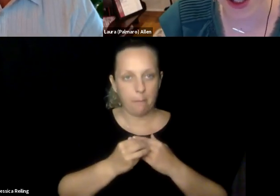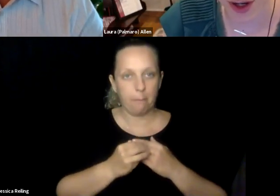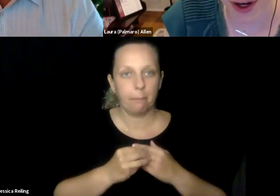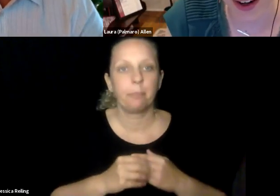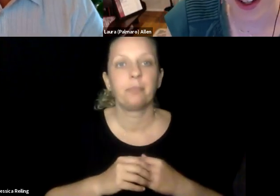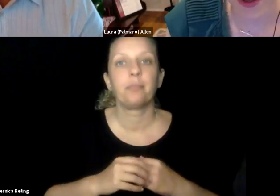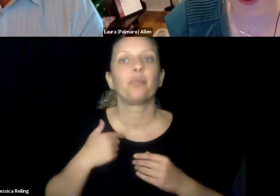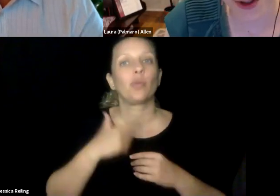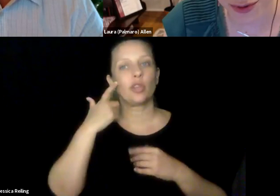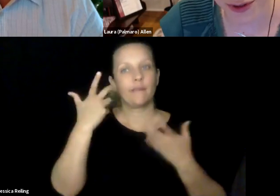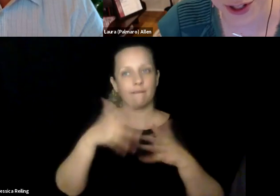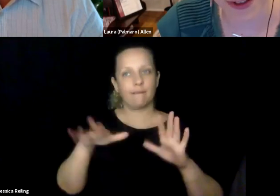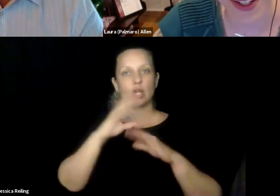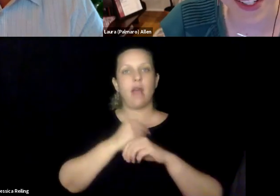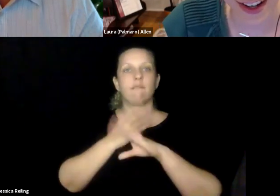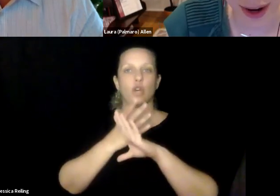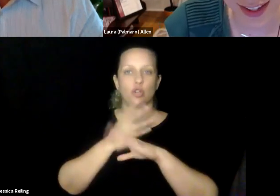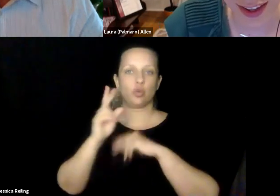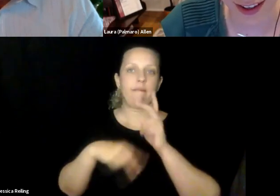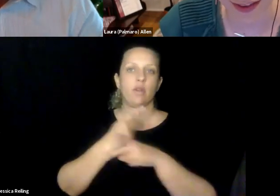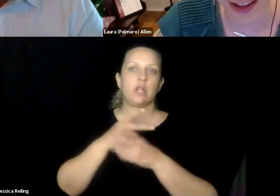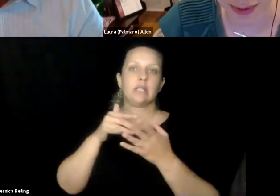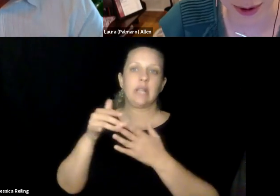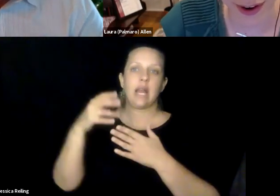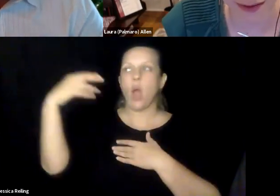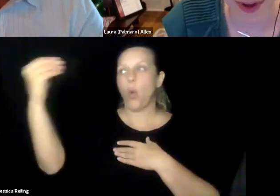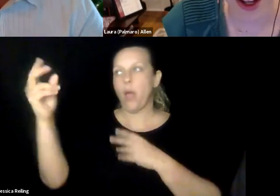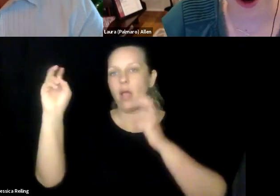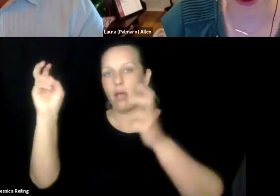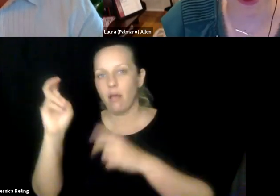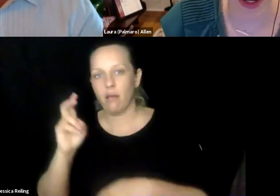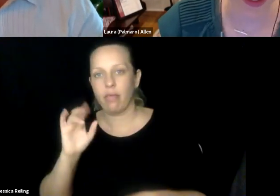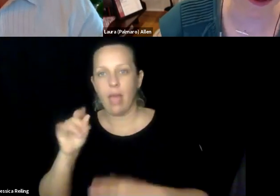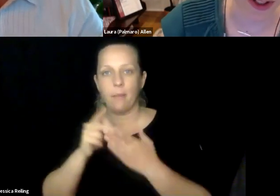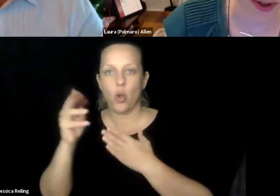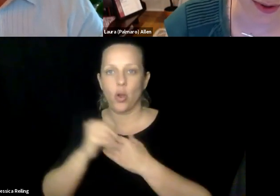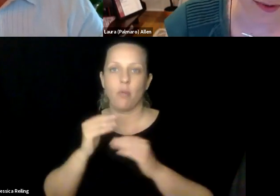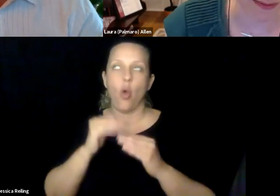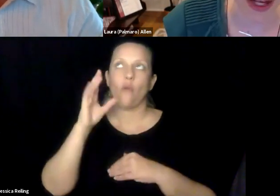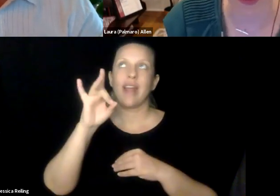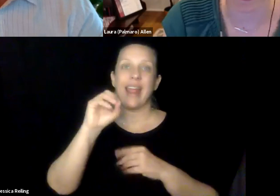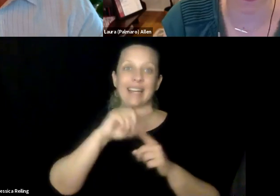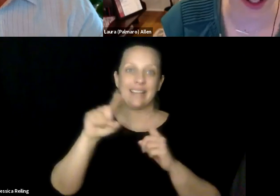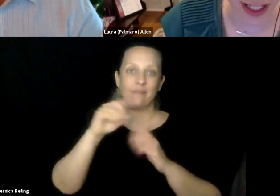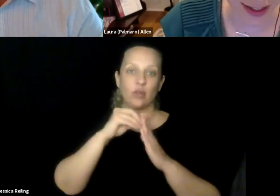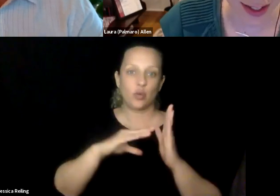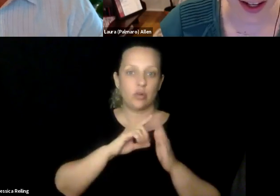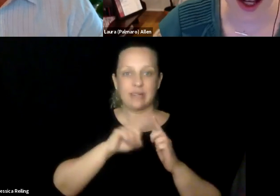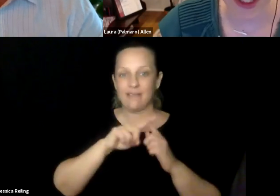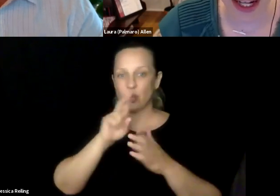able to really focus in on building more accessibility into their curriculum. We just finished up our virtual version of our study